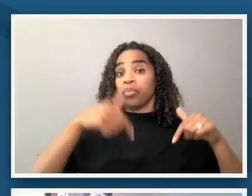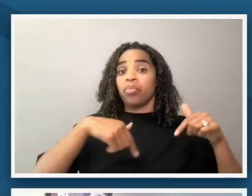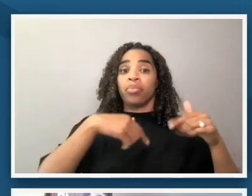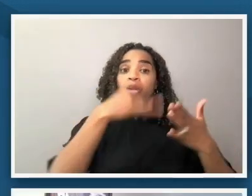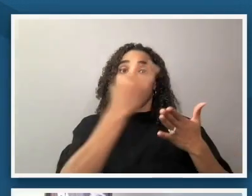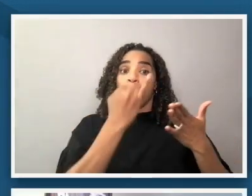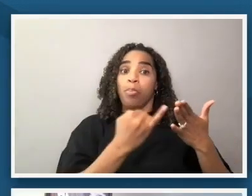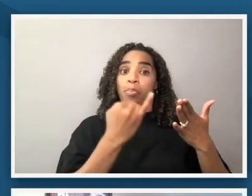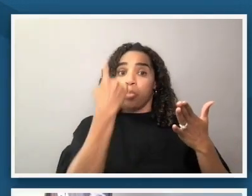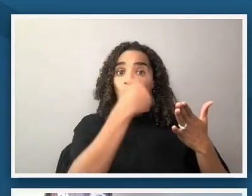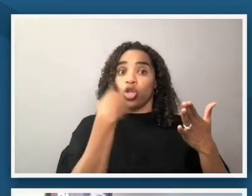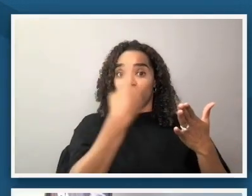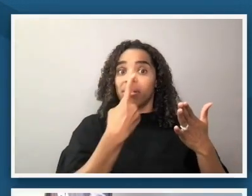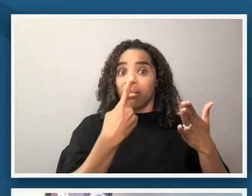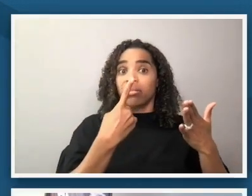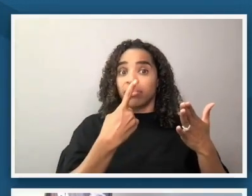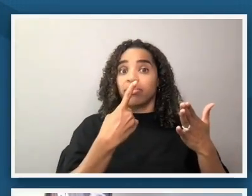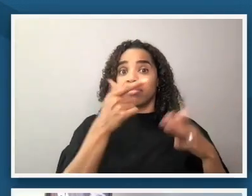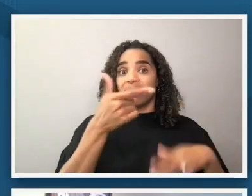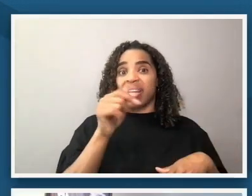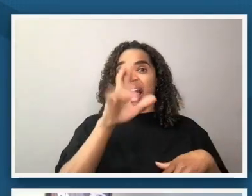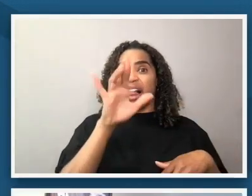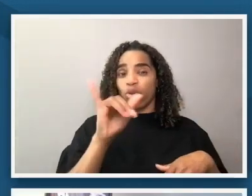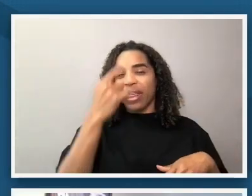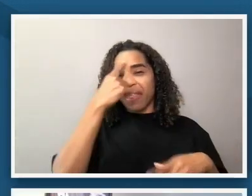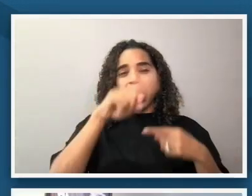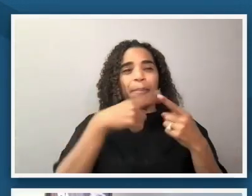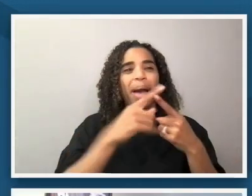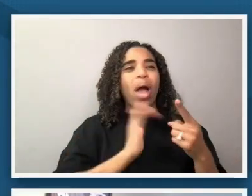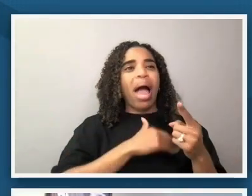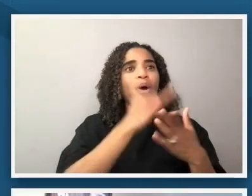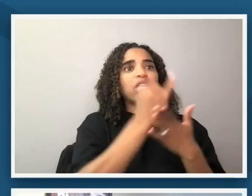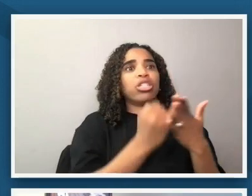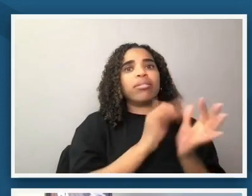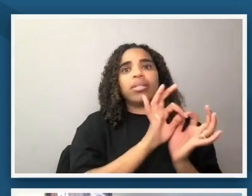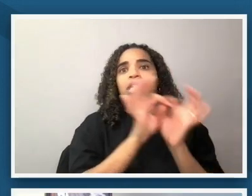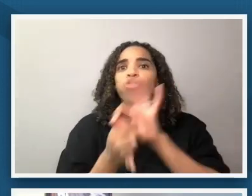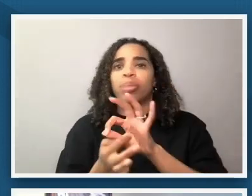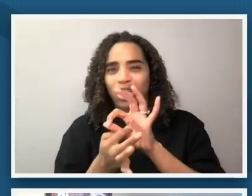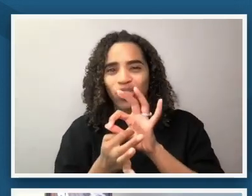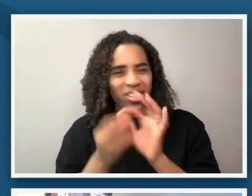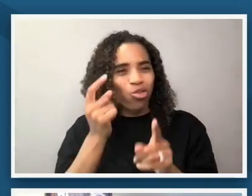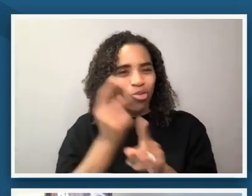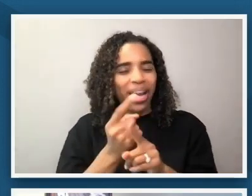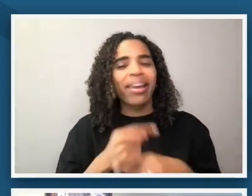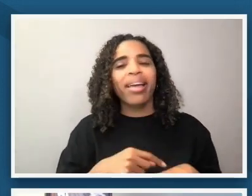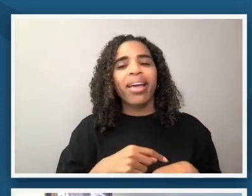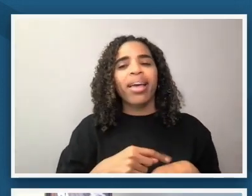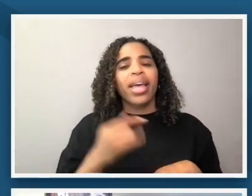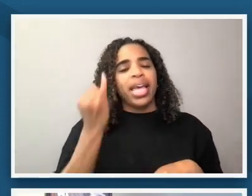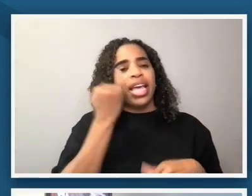as artistic interpretation right because if we're if we're thinking about the